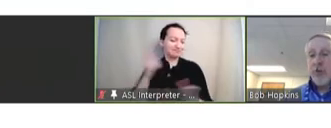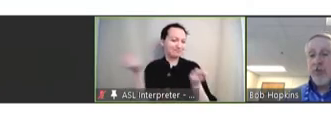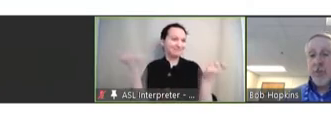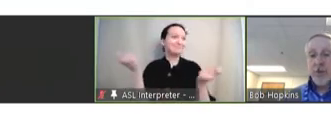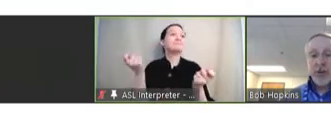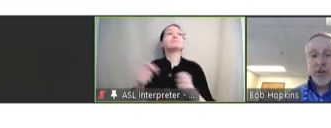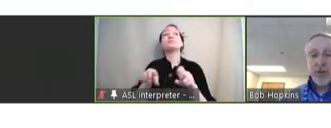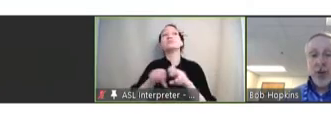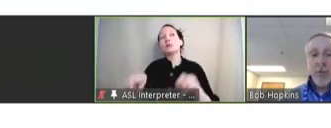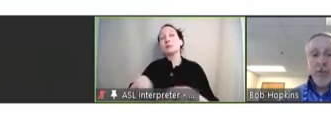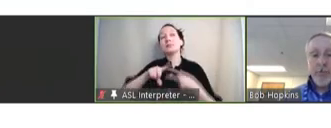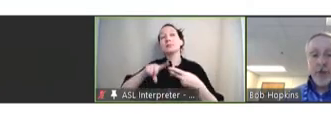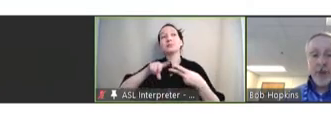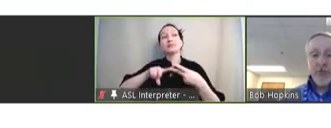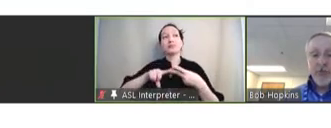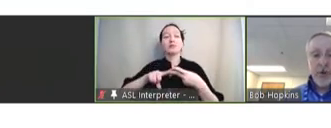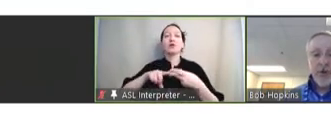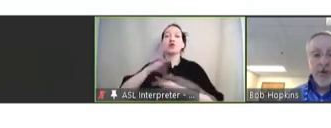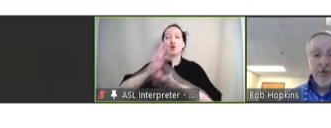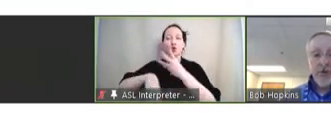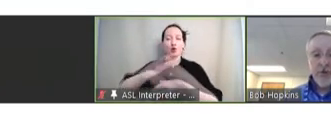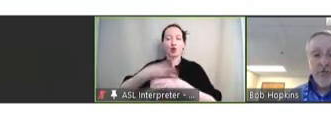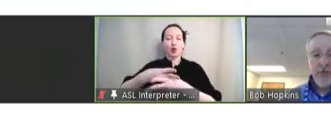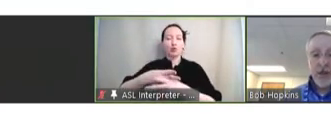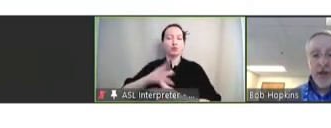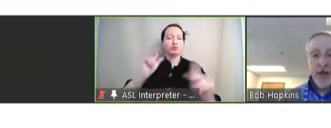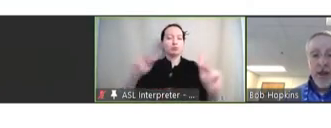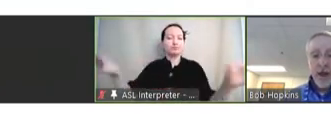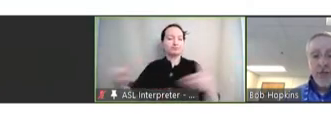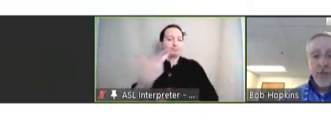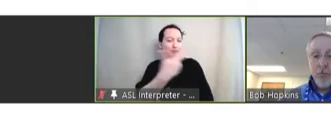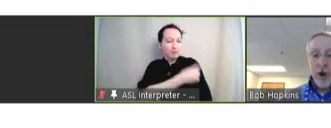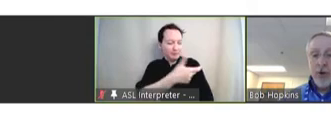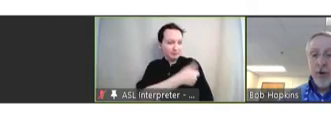on protecting the global population for immunization. After the break, we'll hear